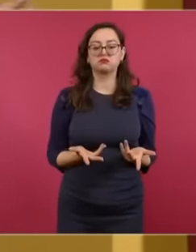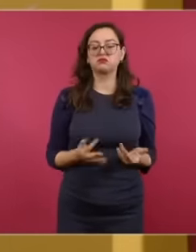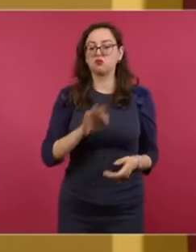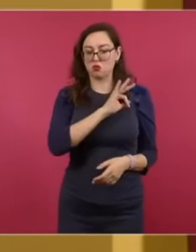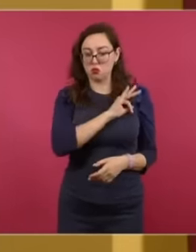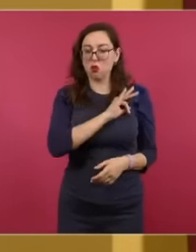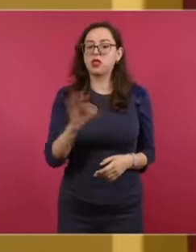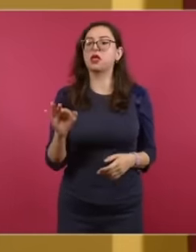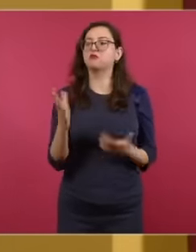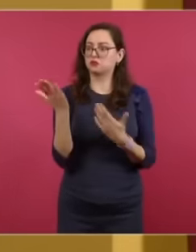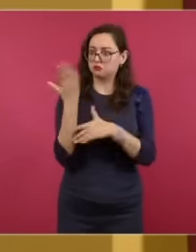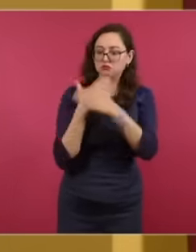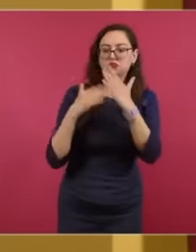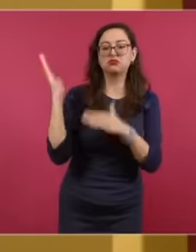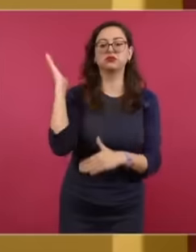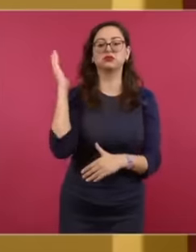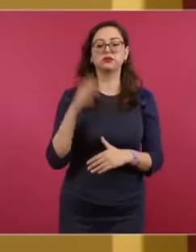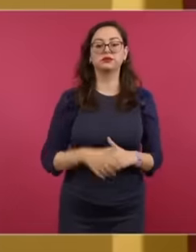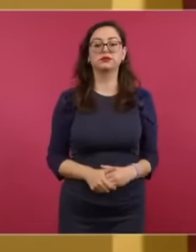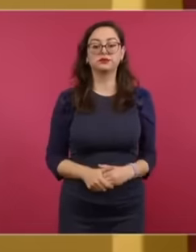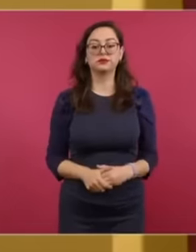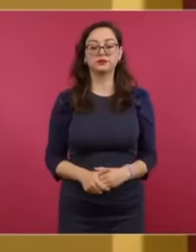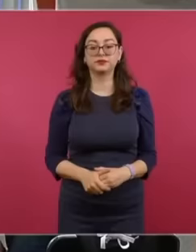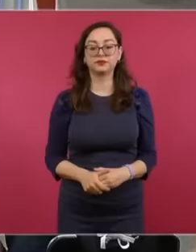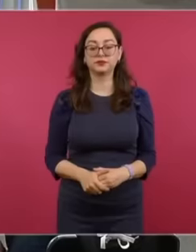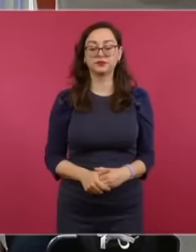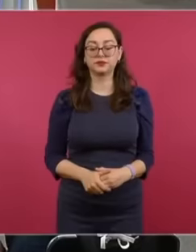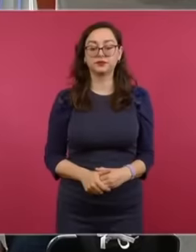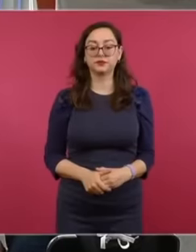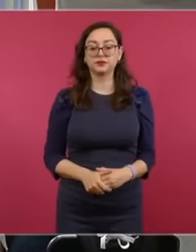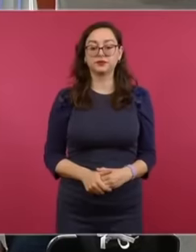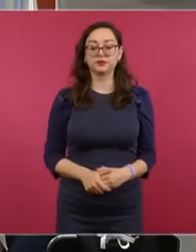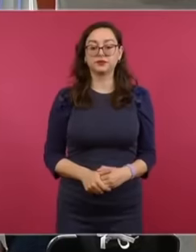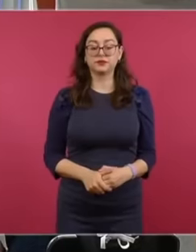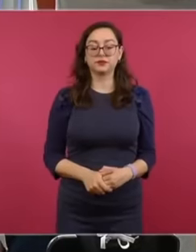United States and